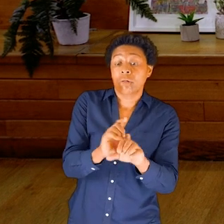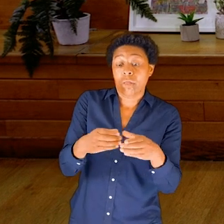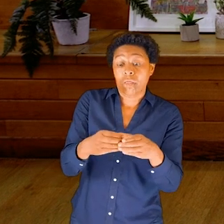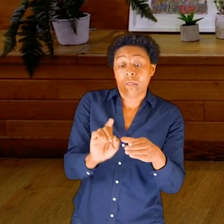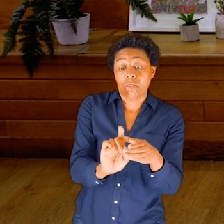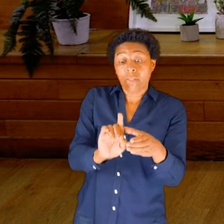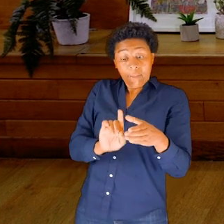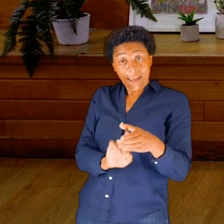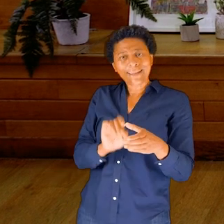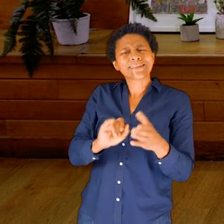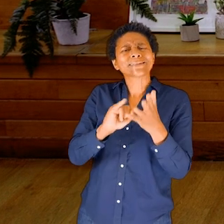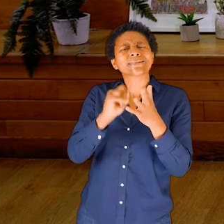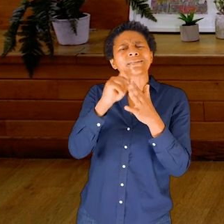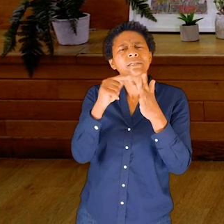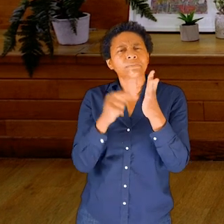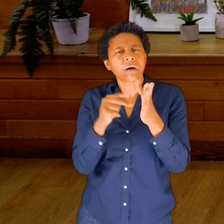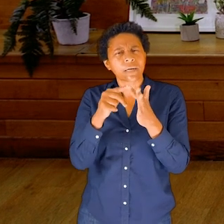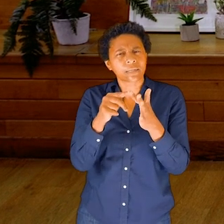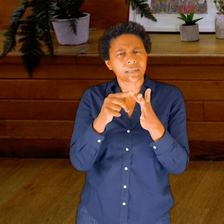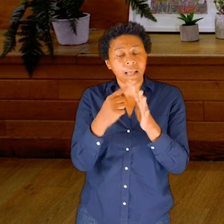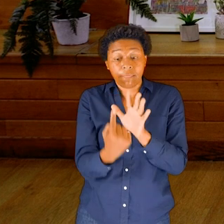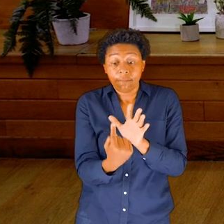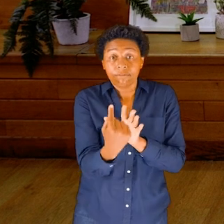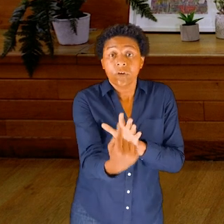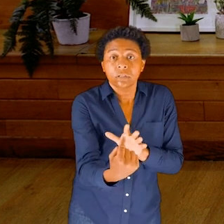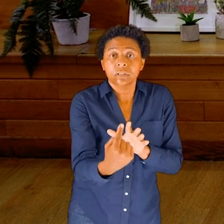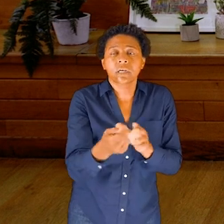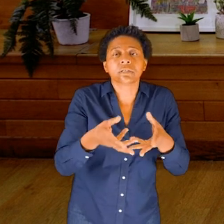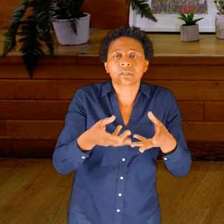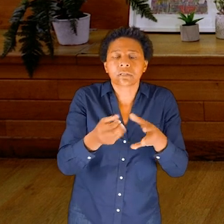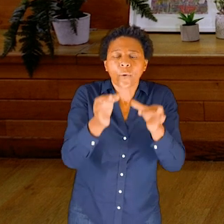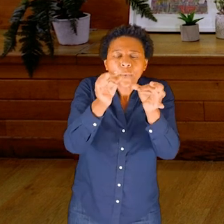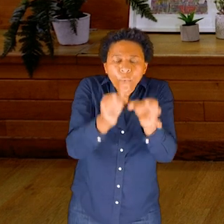fingers, and the front is the windpipe, where you breathe in through your nose,